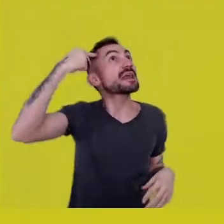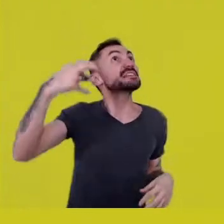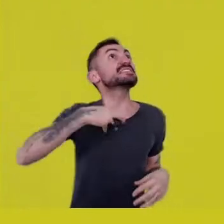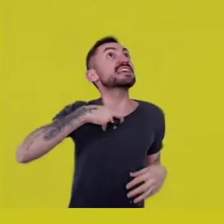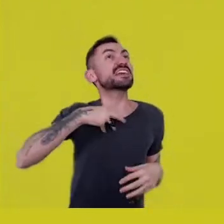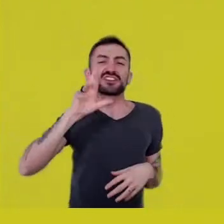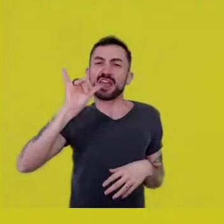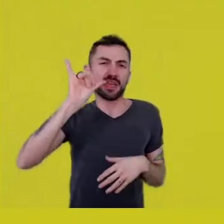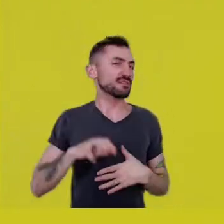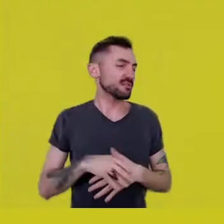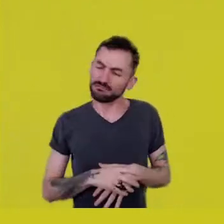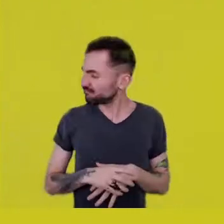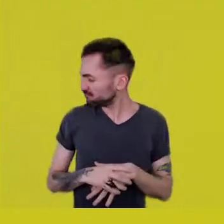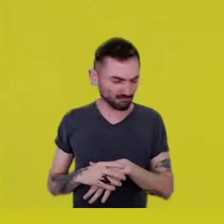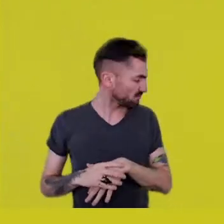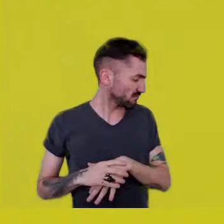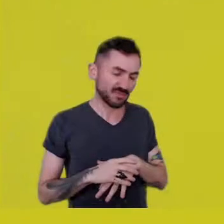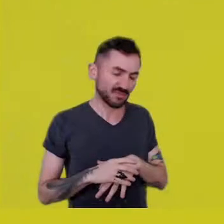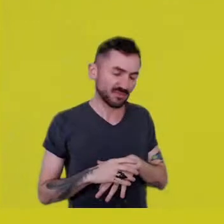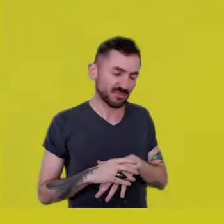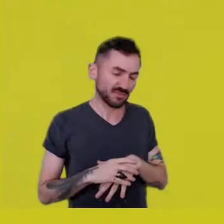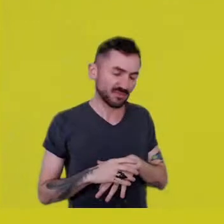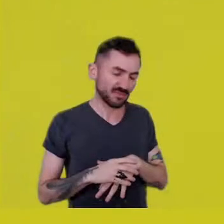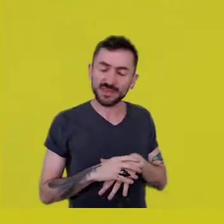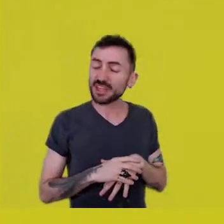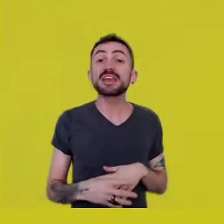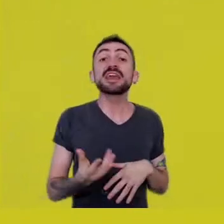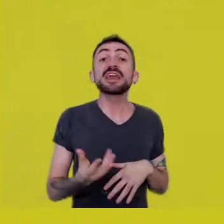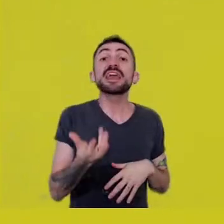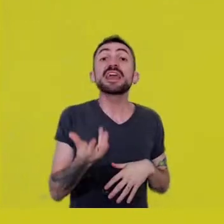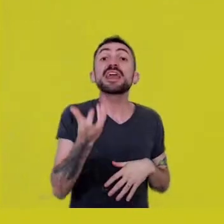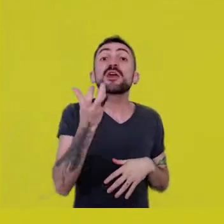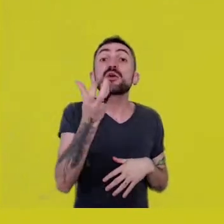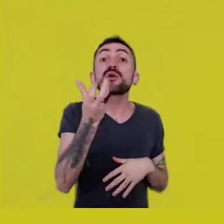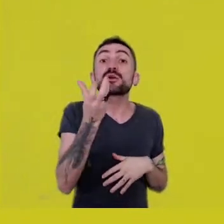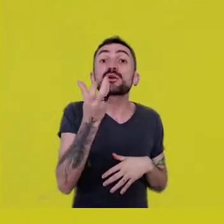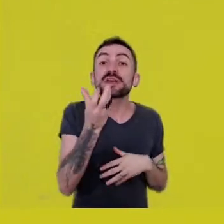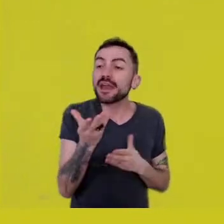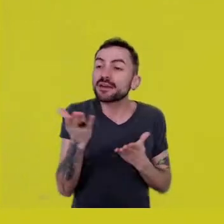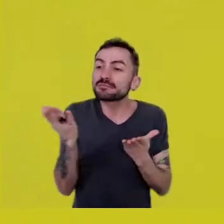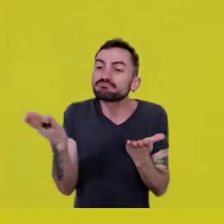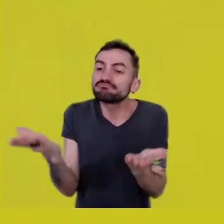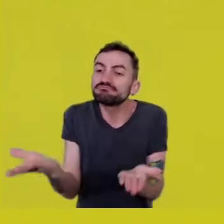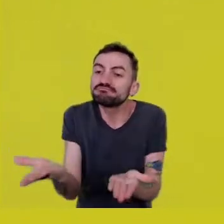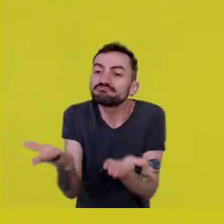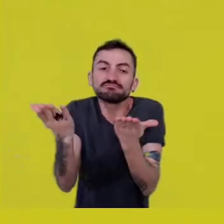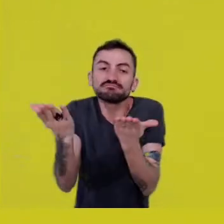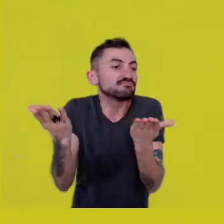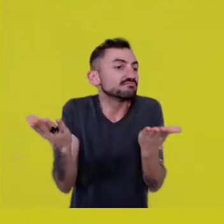I want to animate the existence of beings who affect one another,